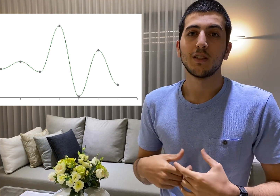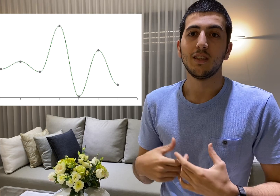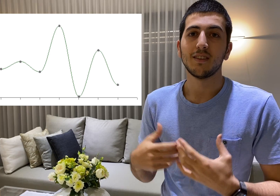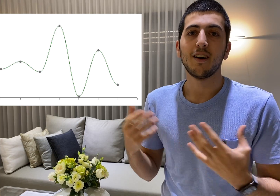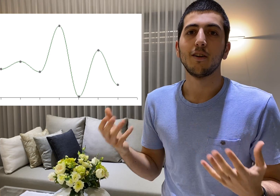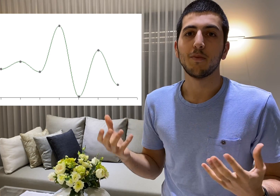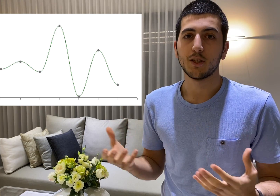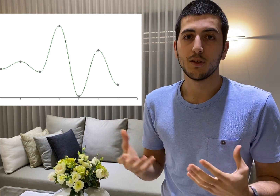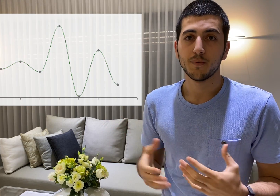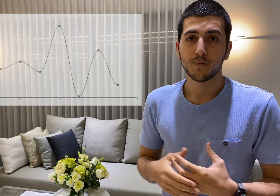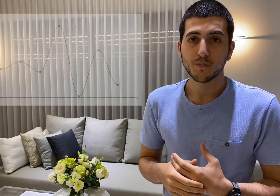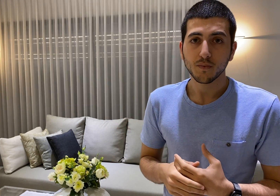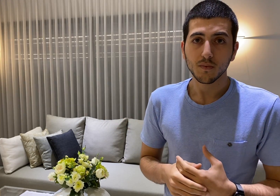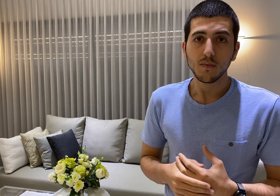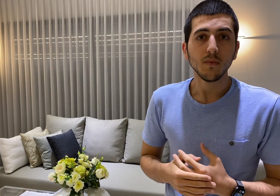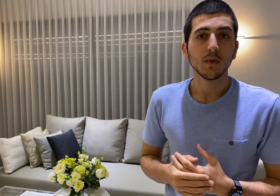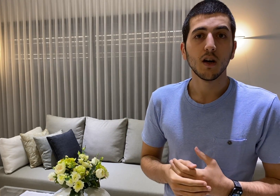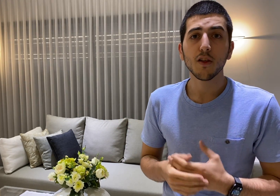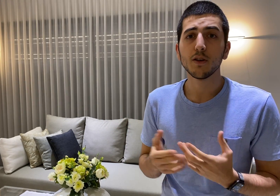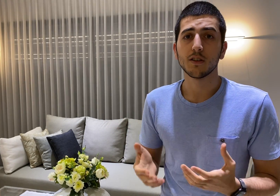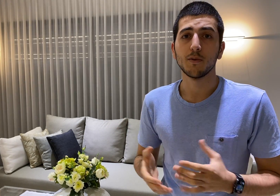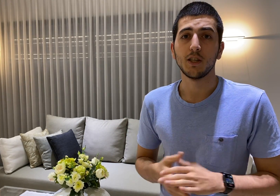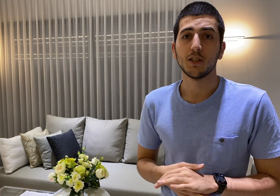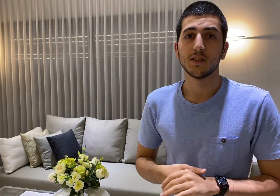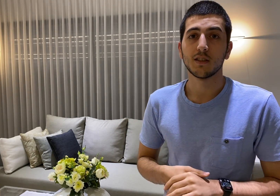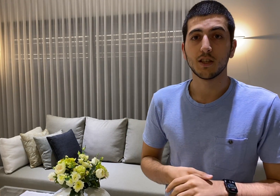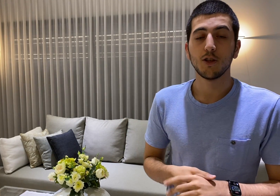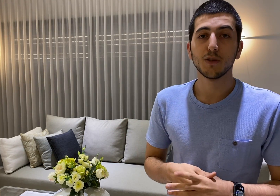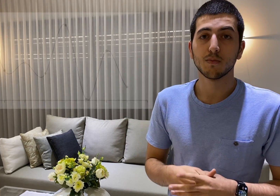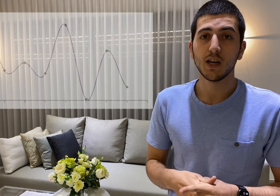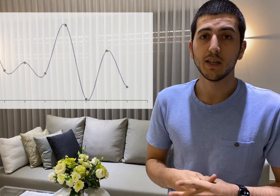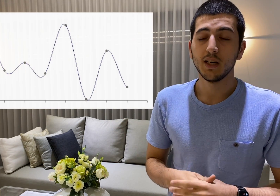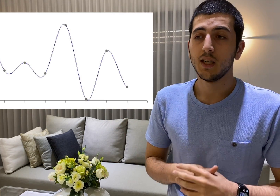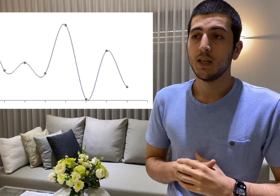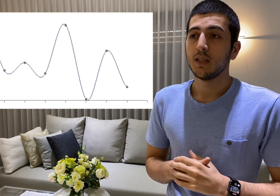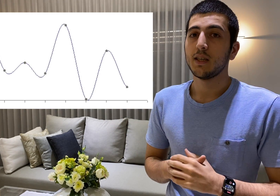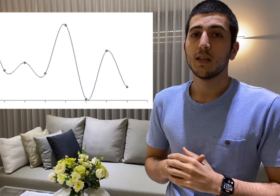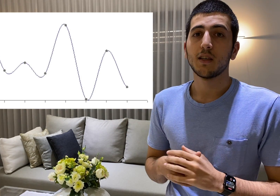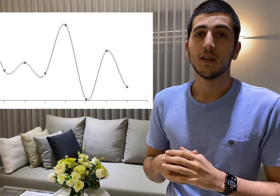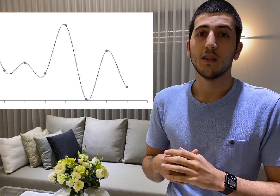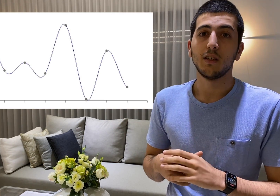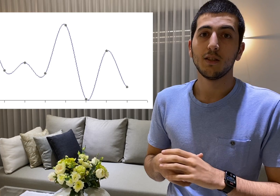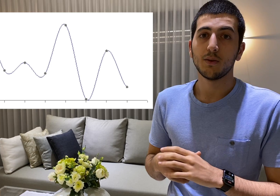the entire picture. Other interpolation is like the cubic spline take into